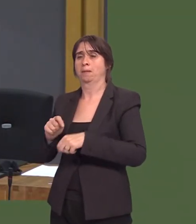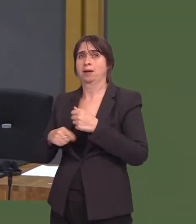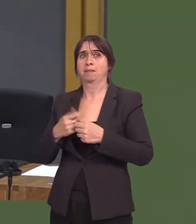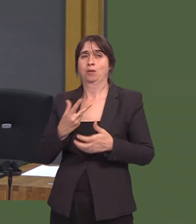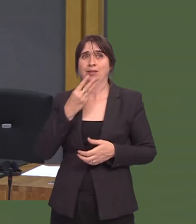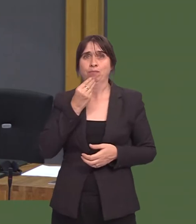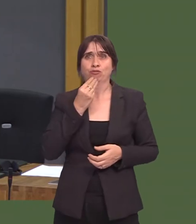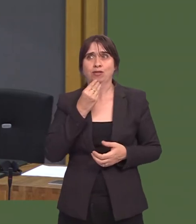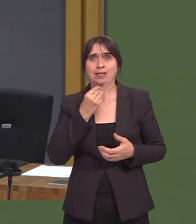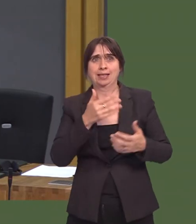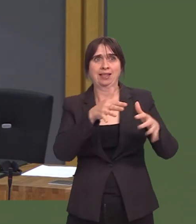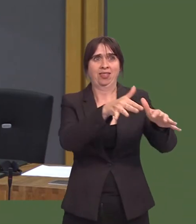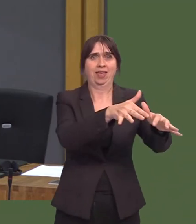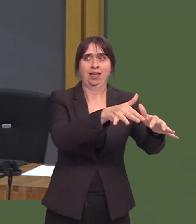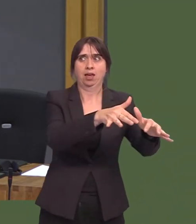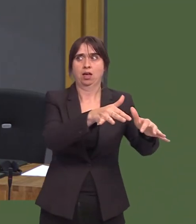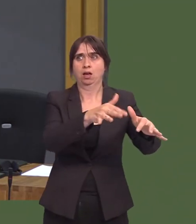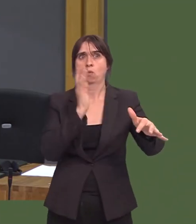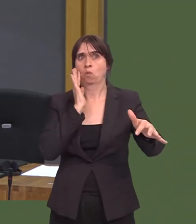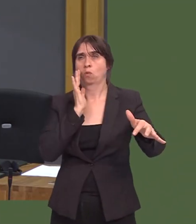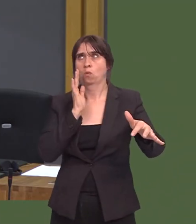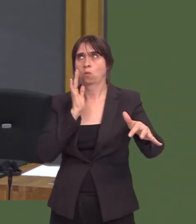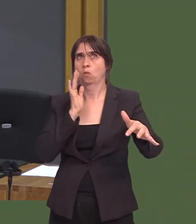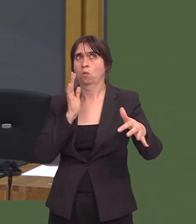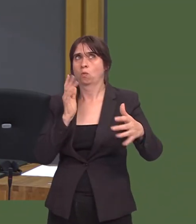Felly, pryd y cawn ni nÙl y gwasanaeth pediatreg dros nos?